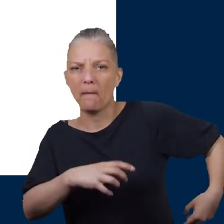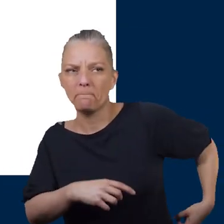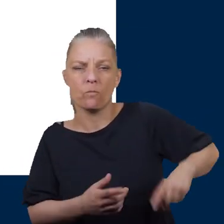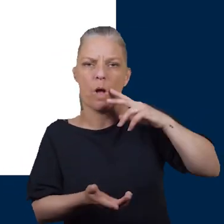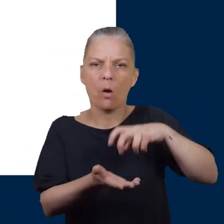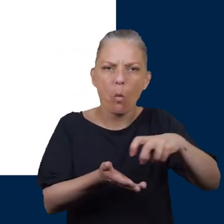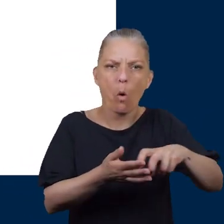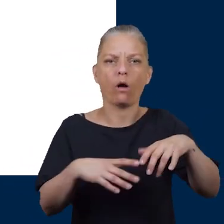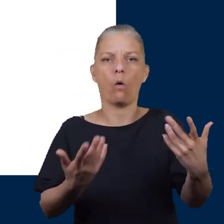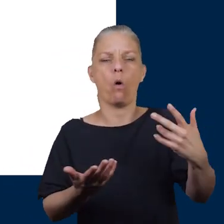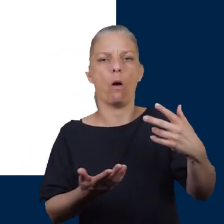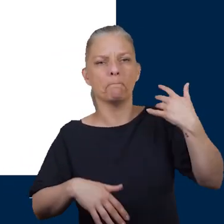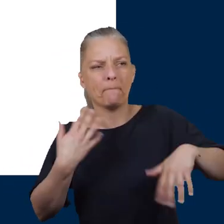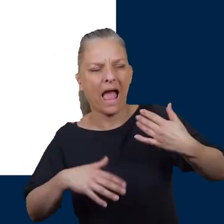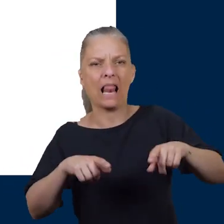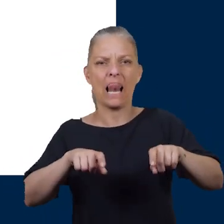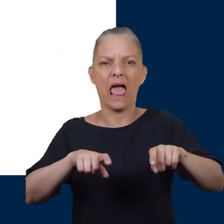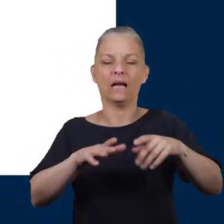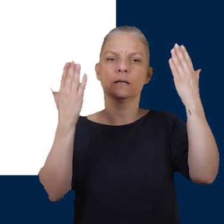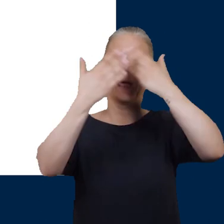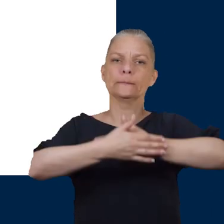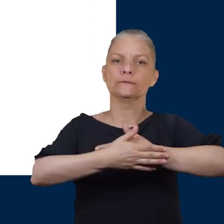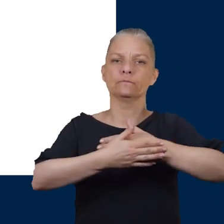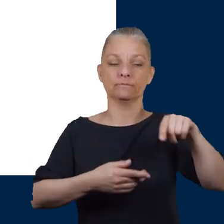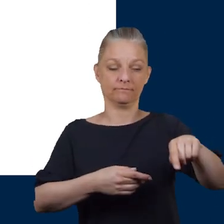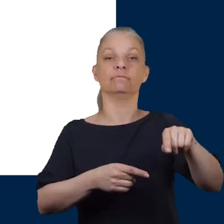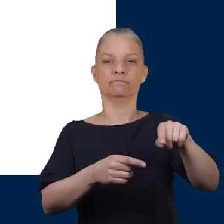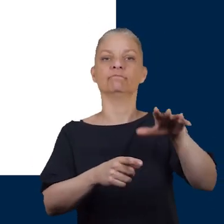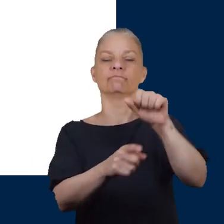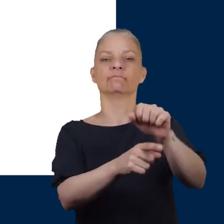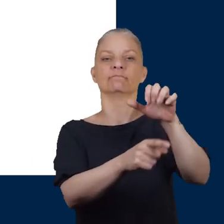your legs at night. These are all indicators of poor blood supply to your feet and legs.